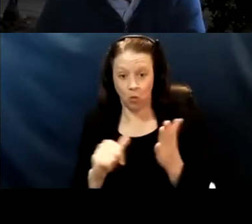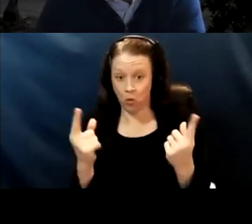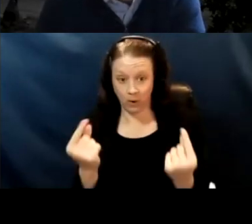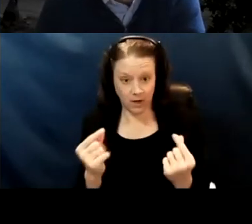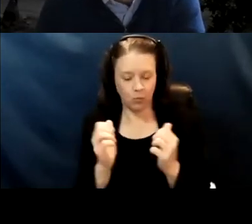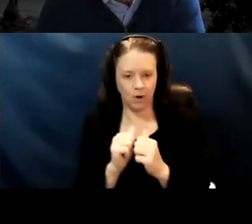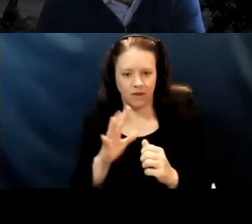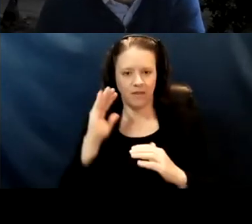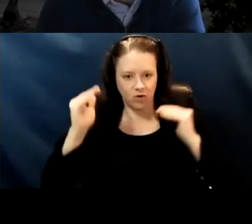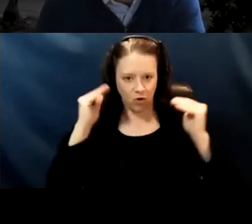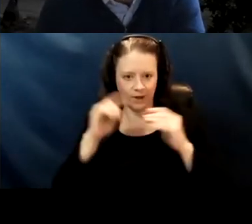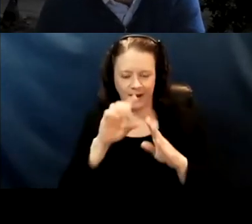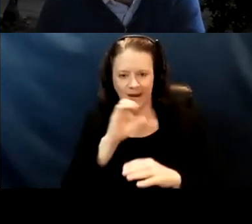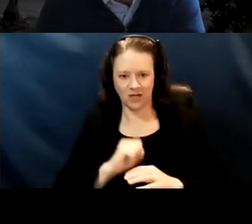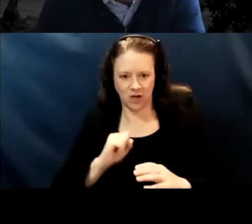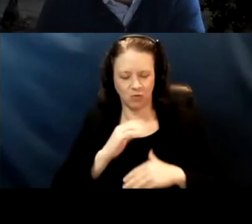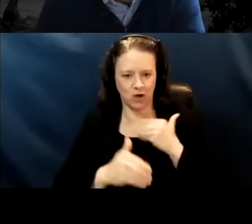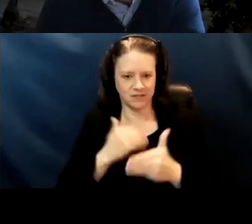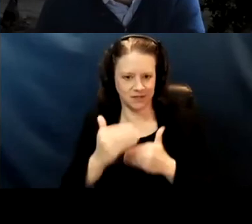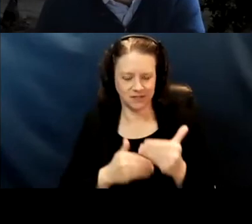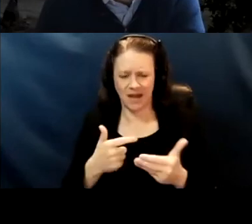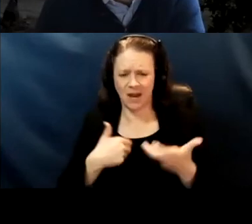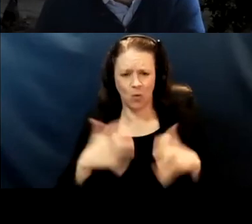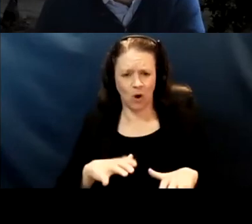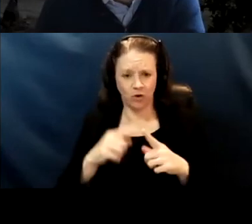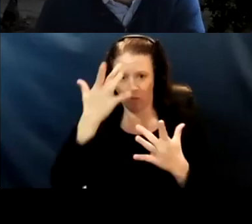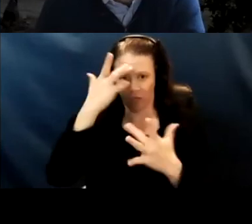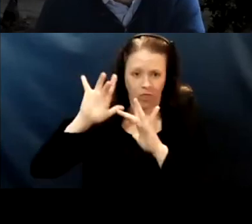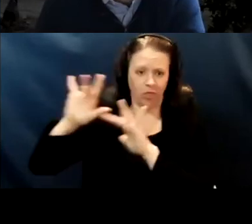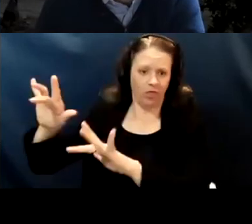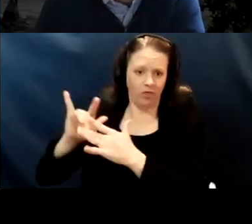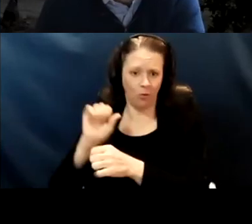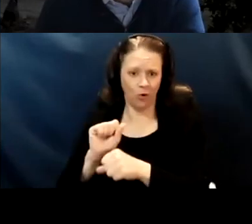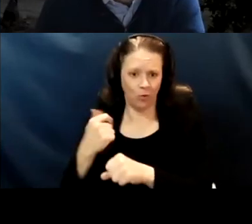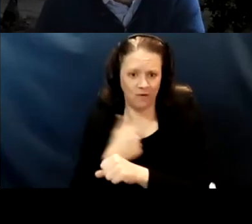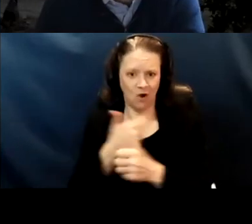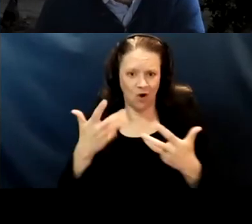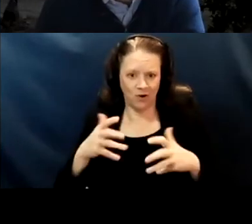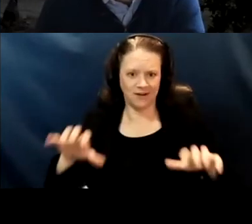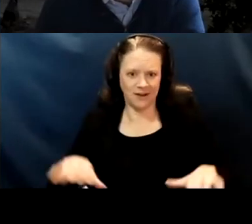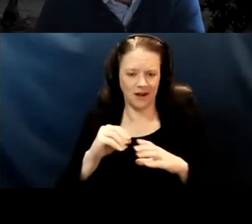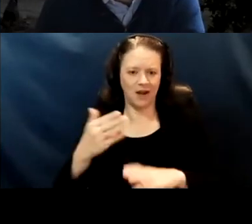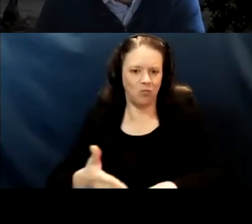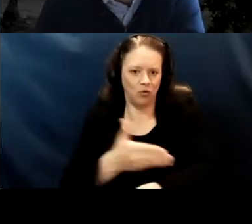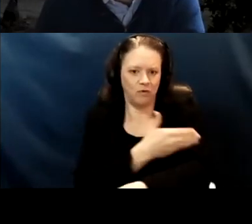because I don't want that work to be forgotten about. And the gains that we made in that process Right.